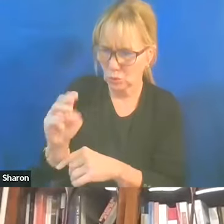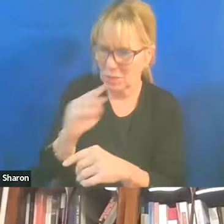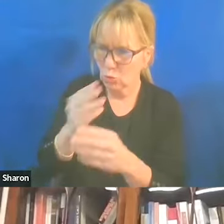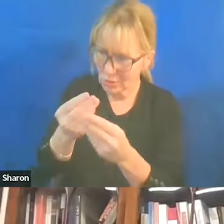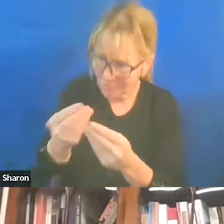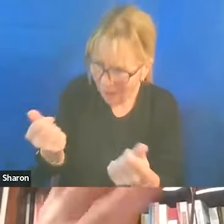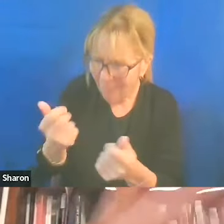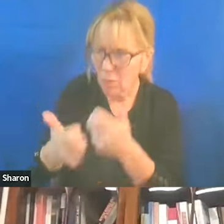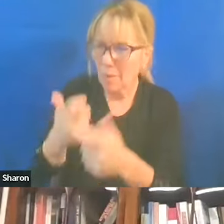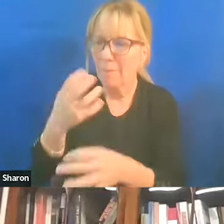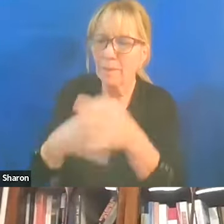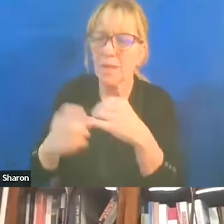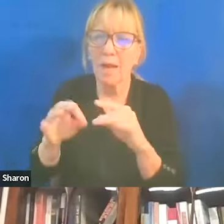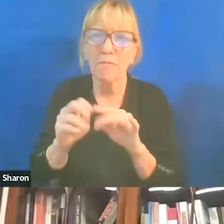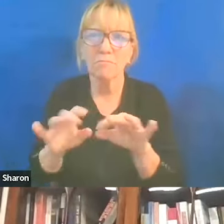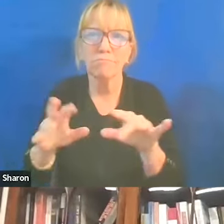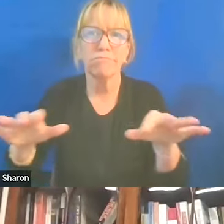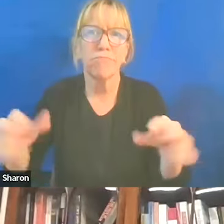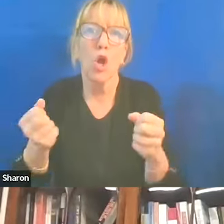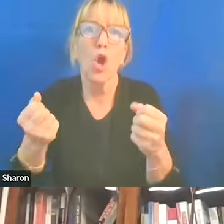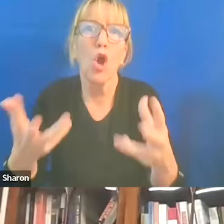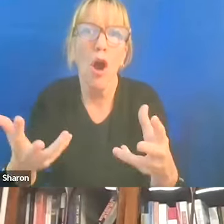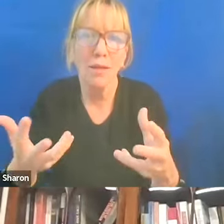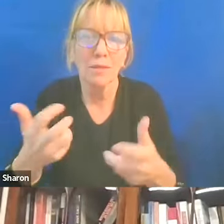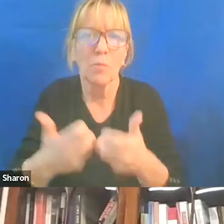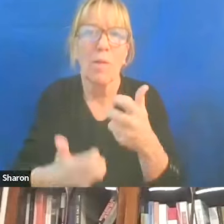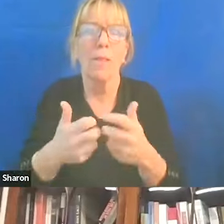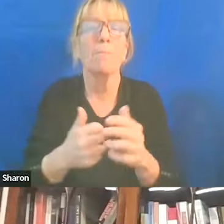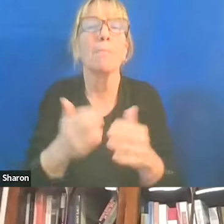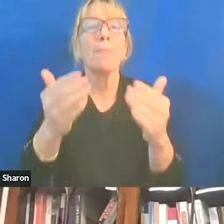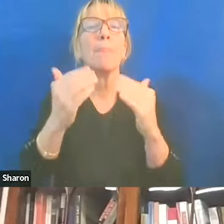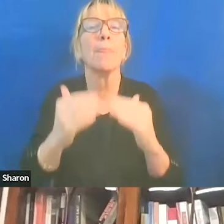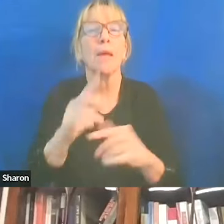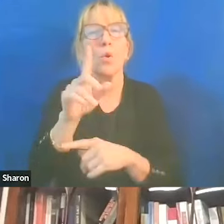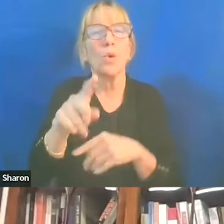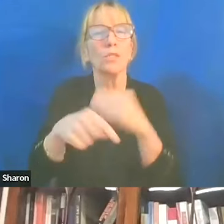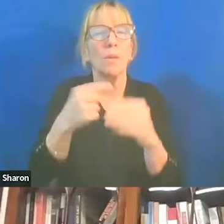rather than just let it keep causing it? So a question about statements.